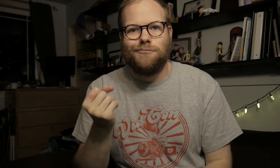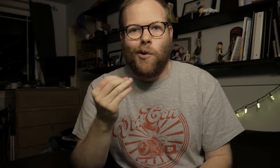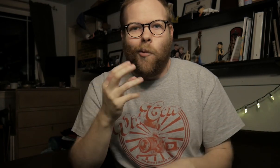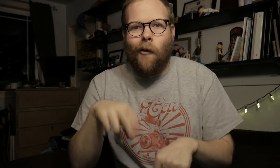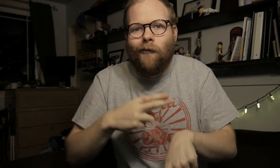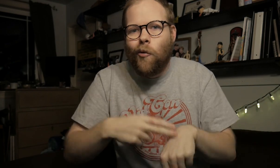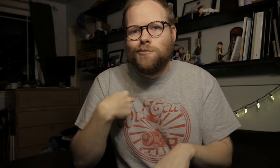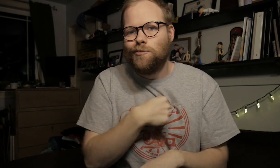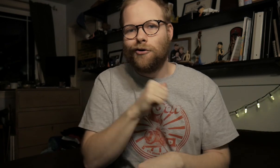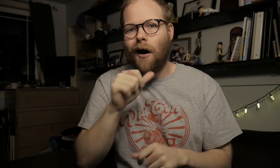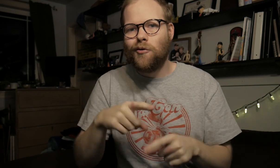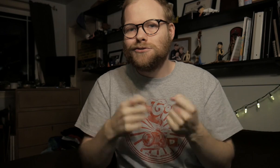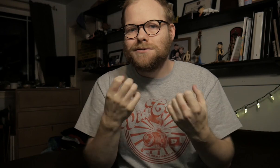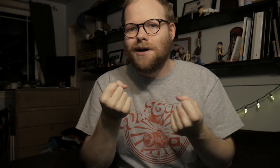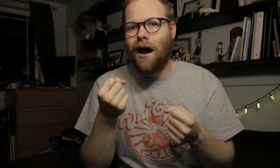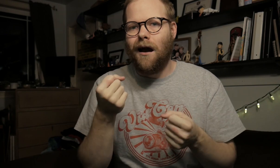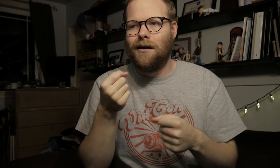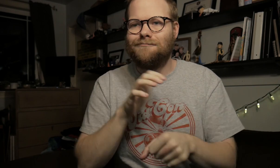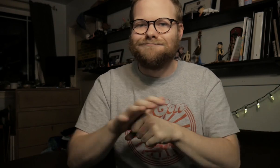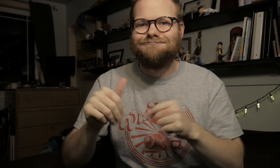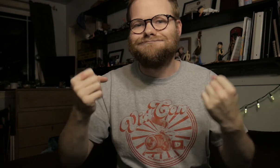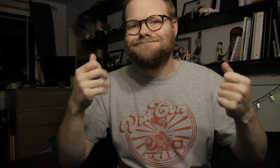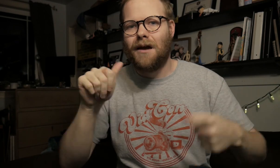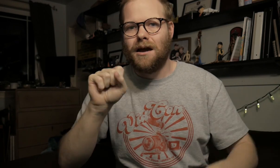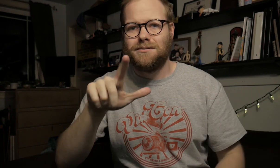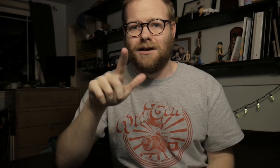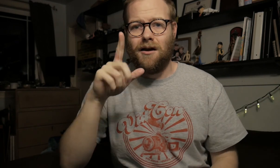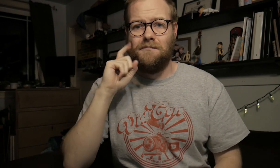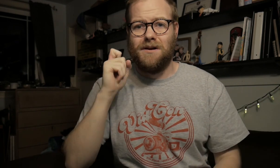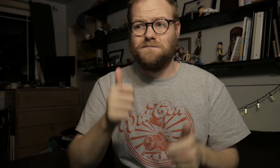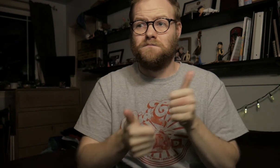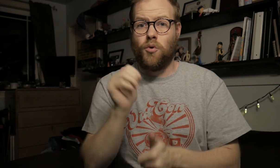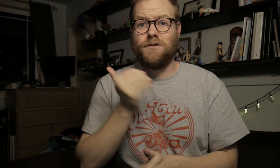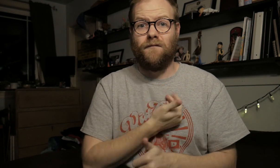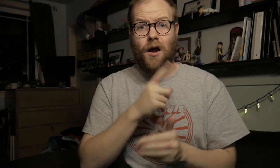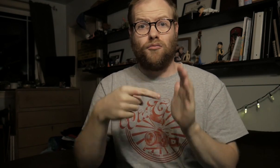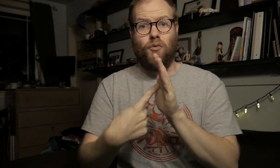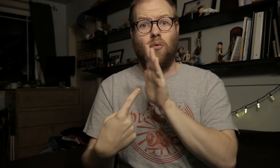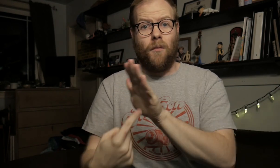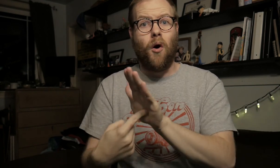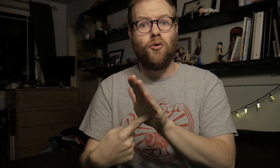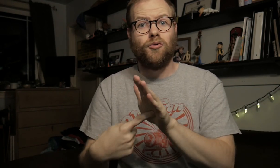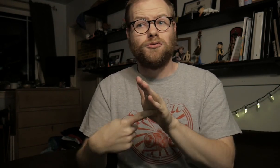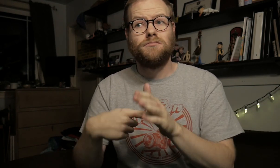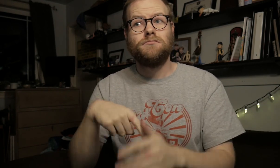So of course, we're not going to sign fluent ASL because most of our role models